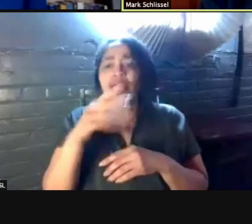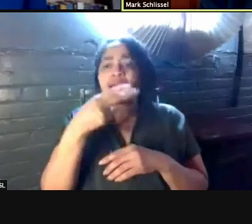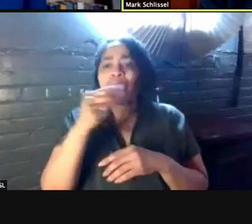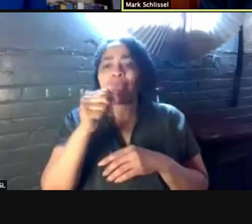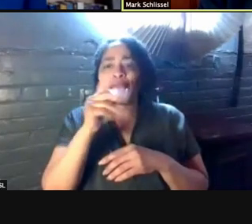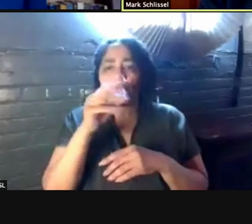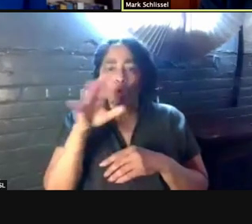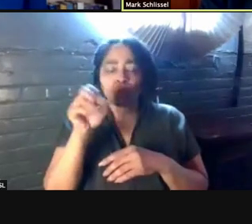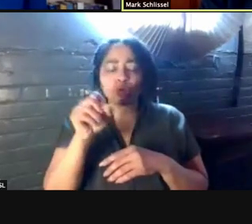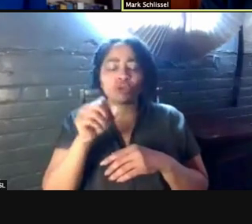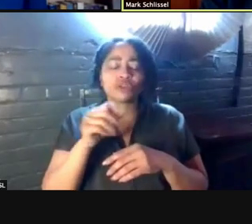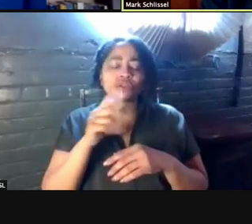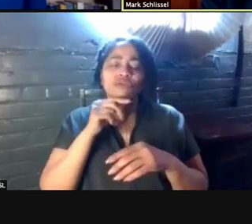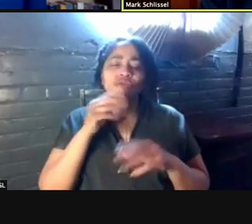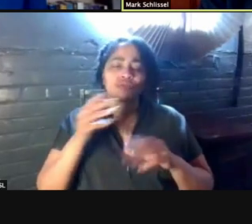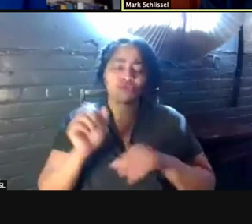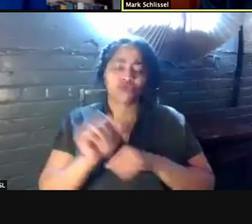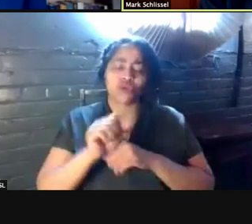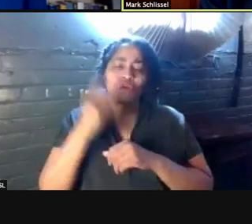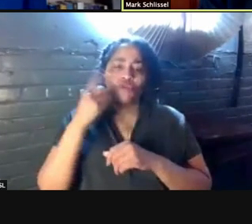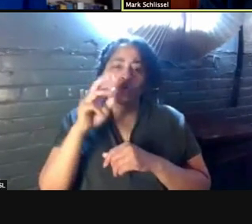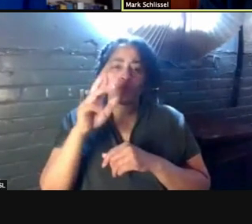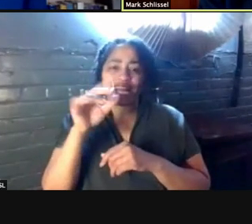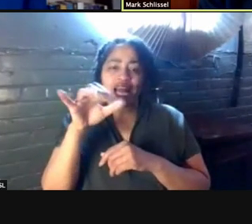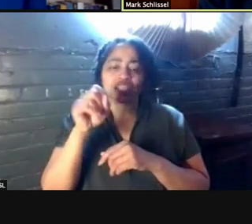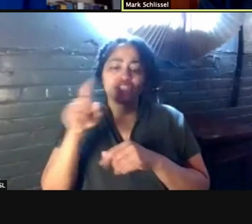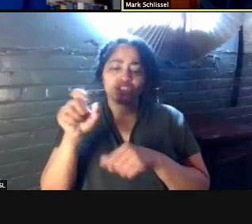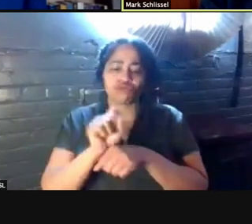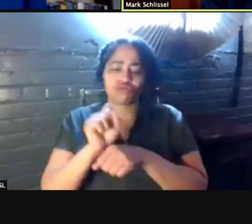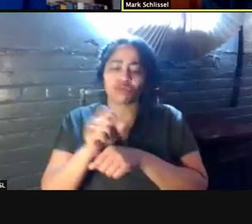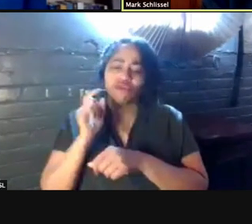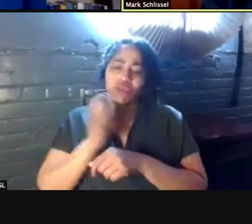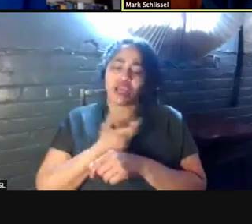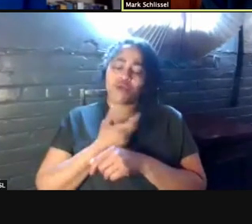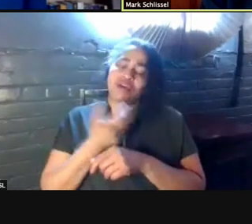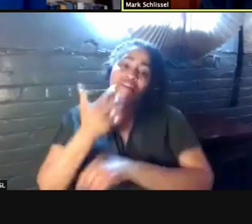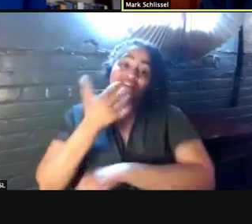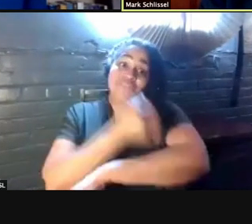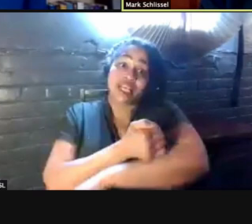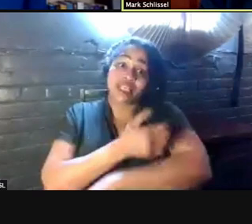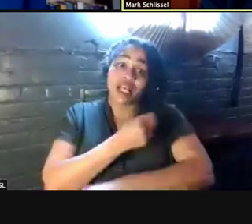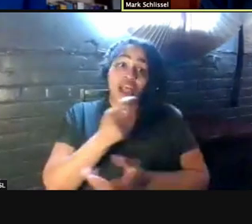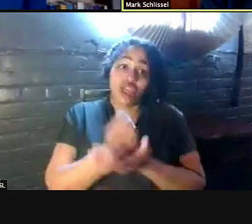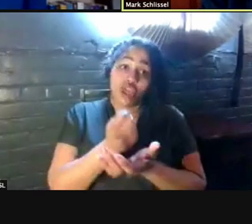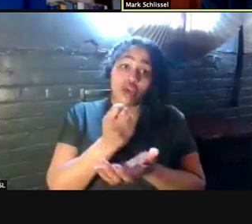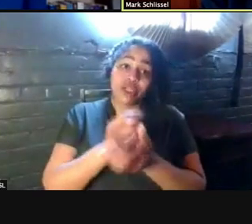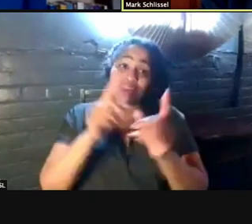but has been serving as the co-leader of Michigan medicines COVID 19 Vaccination and Therapeutics Task Force.